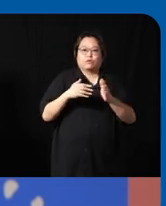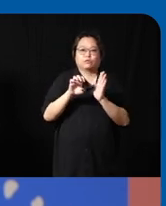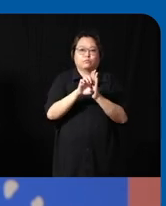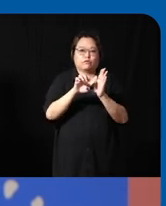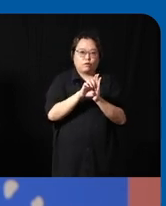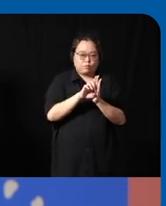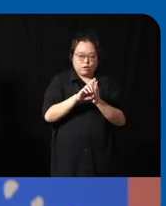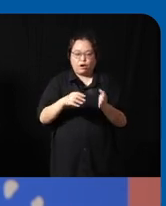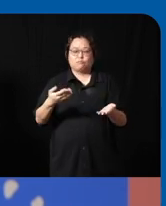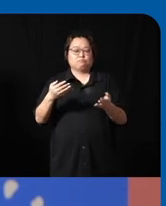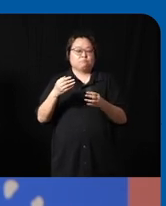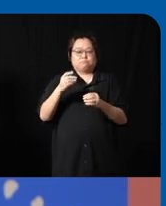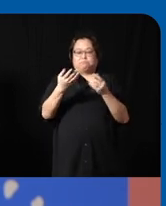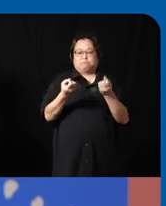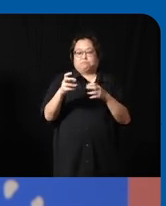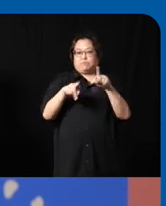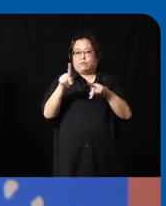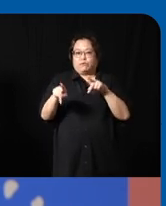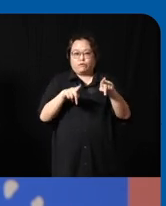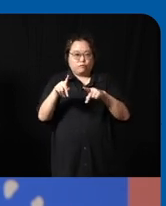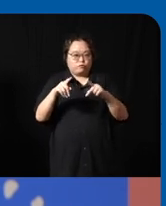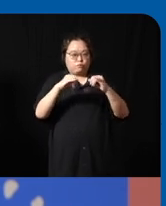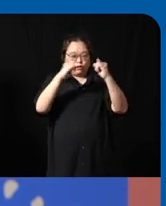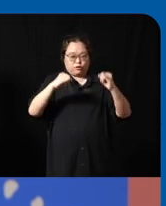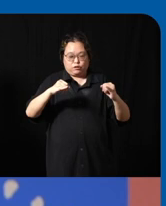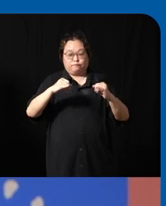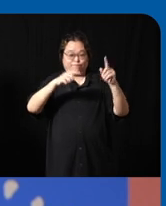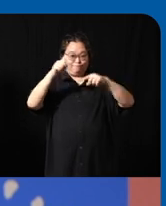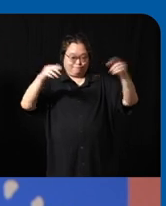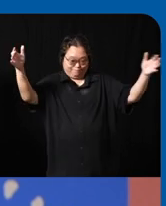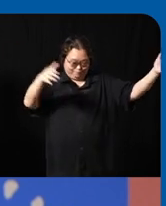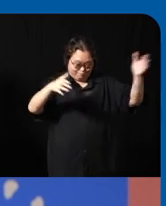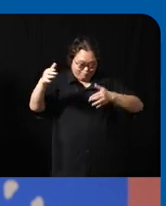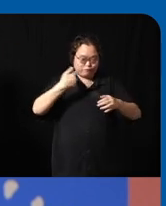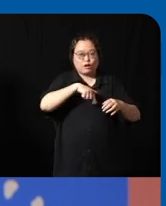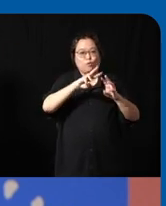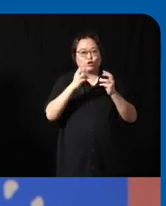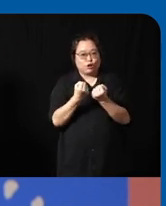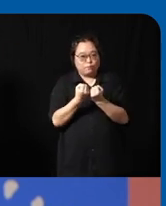from different Industries come to for example one workshop and uh different PE different people with